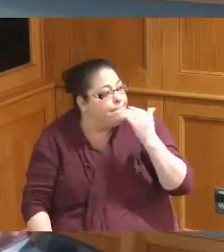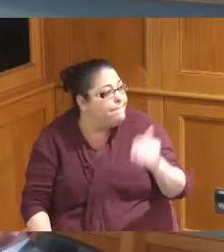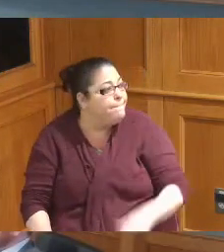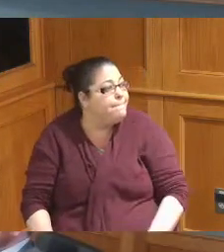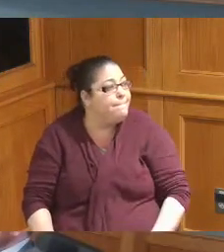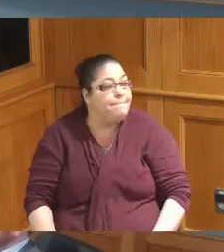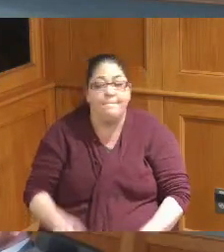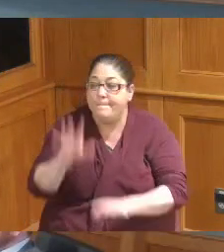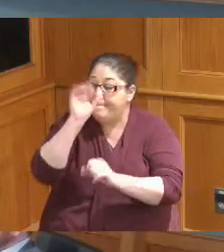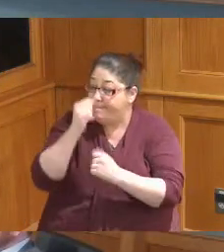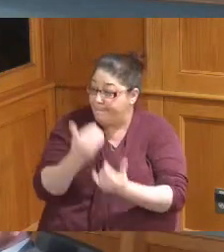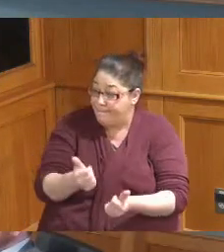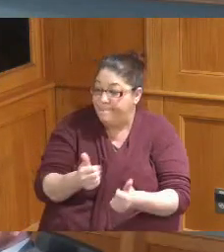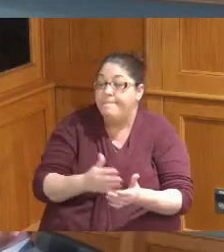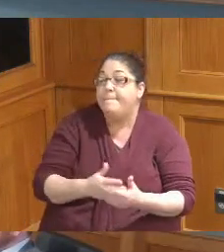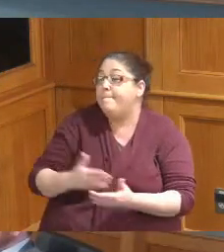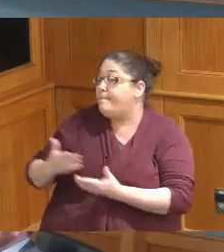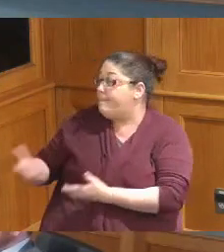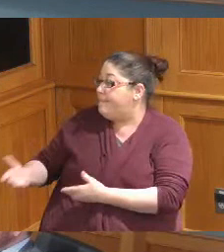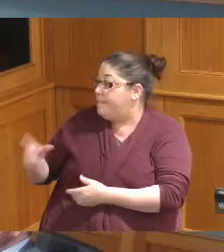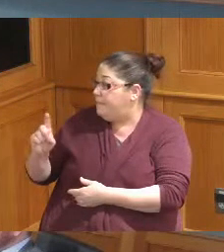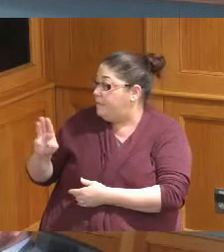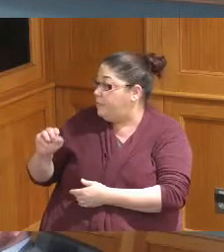Commissioner I did not have any